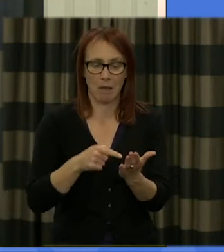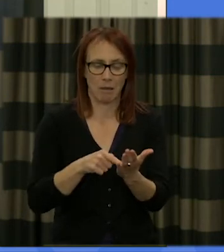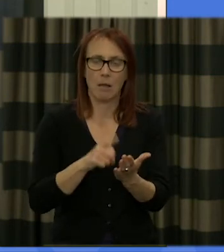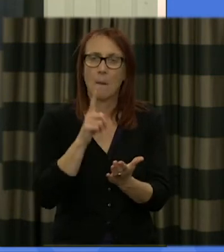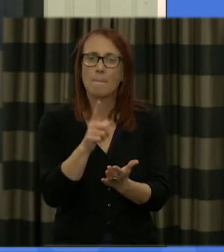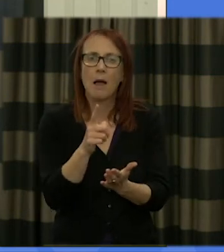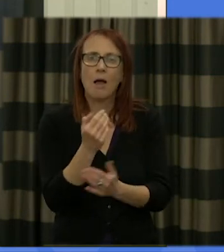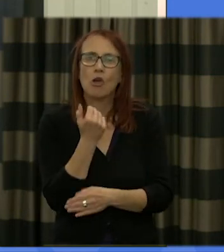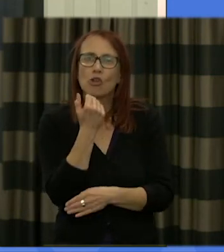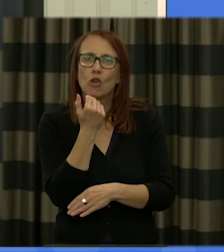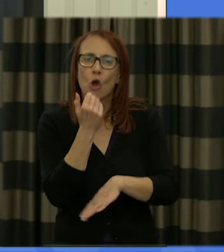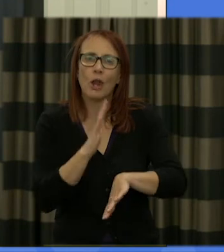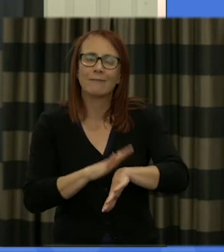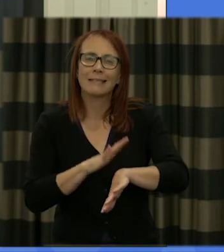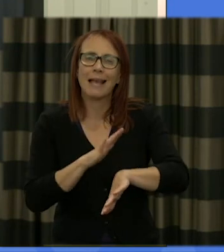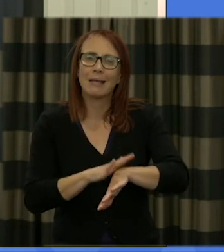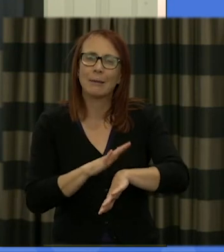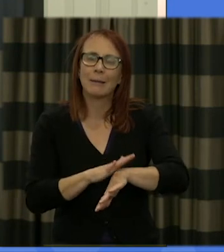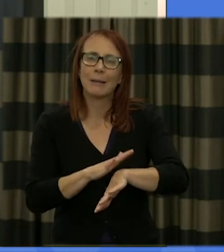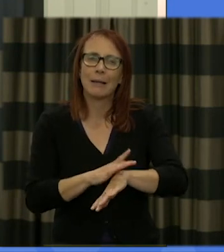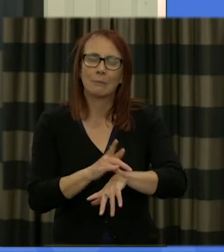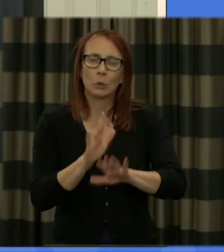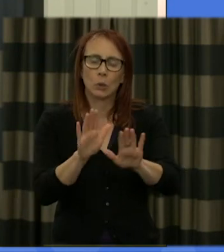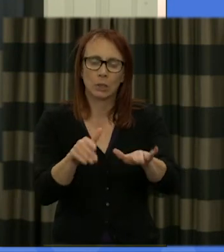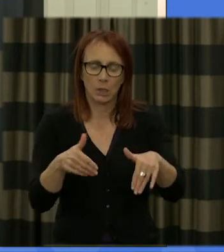have quite as much time as we would have liked to stand back and kind of reflect